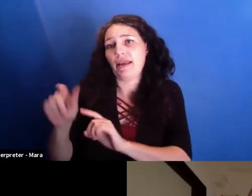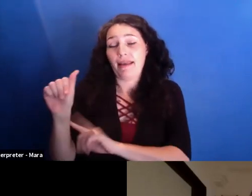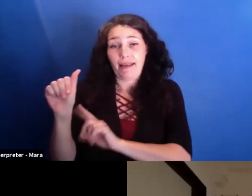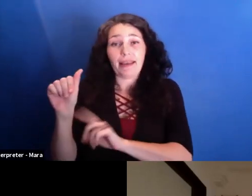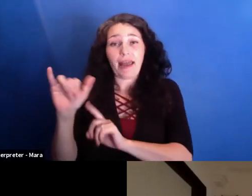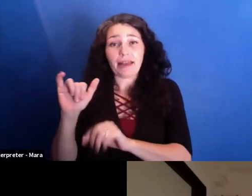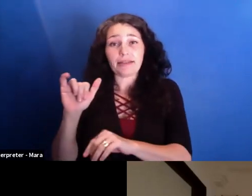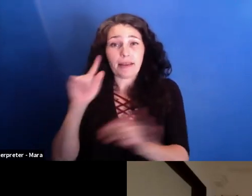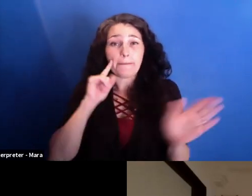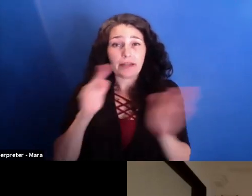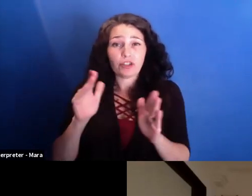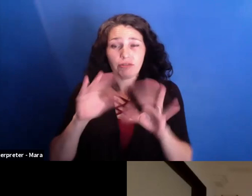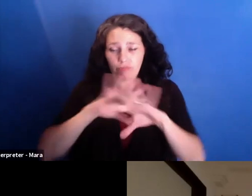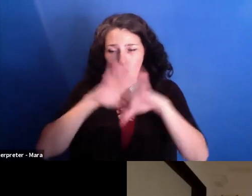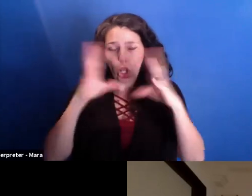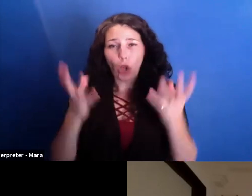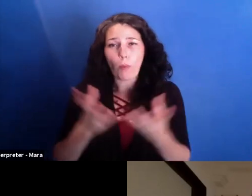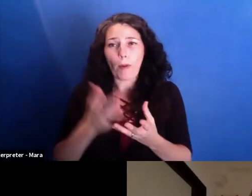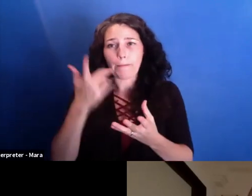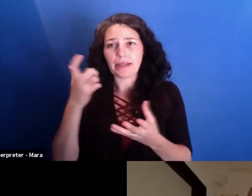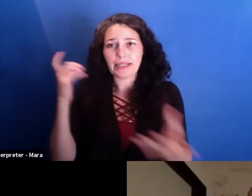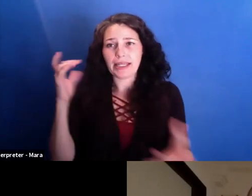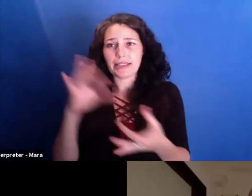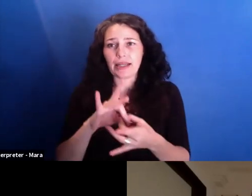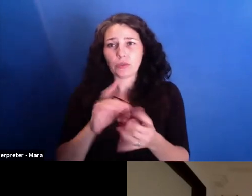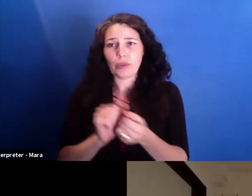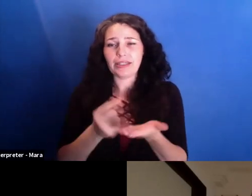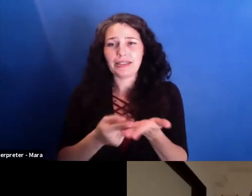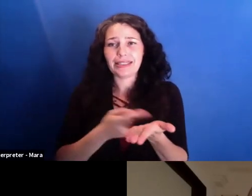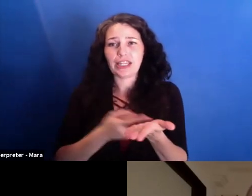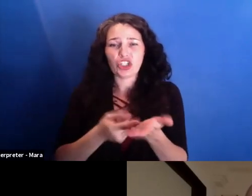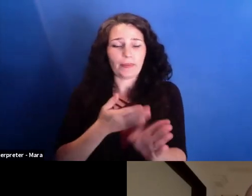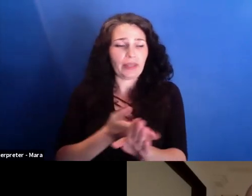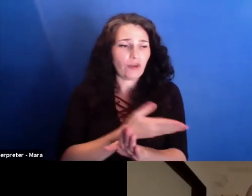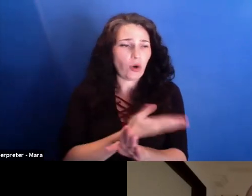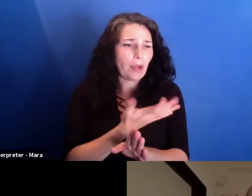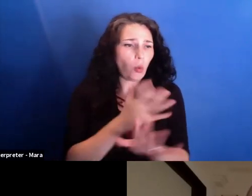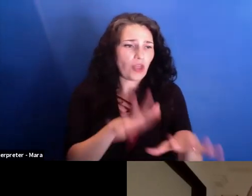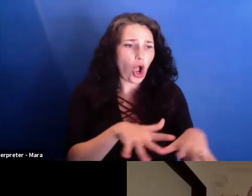also that that connects to the discussion we had before about what I think the audience is,